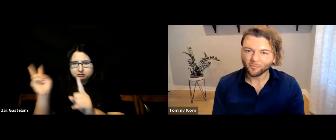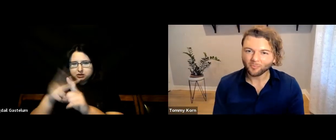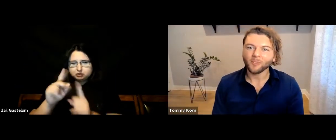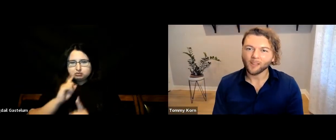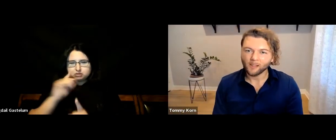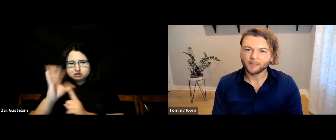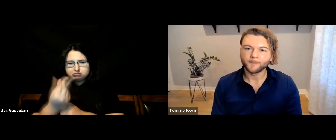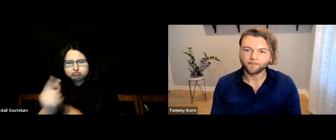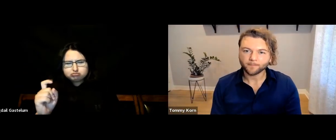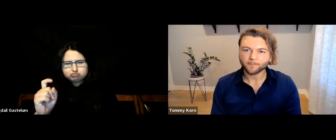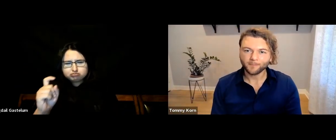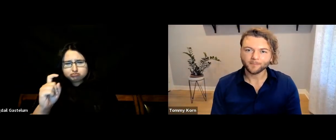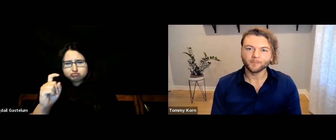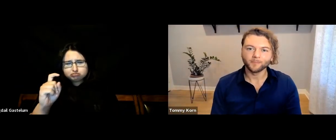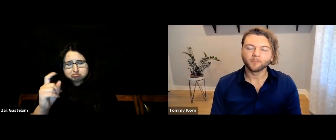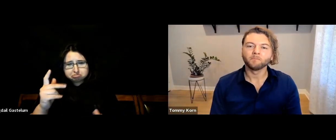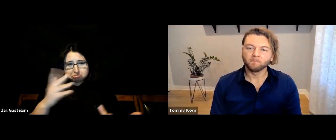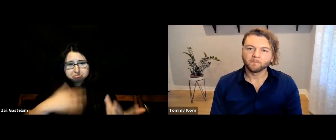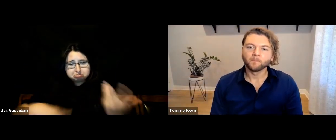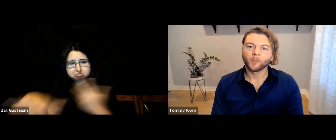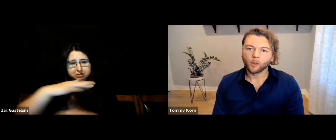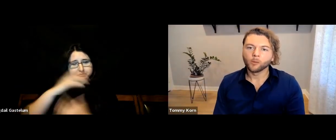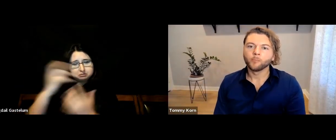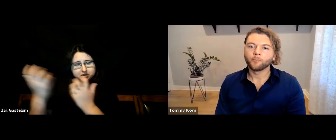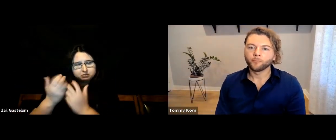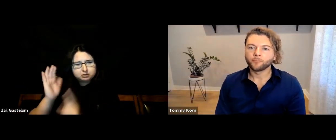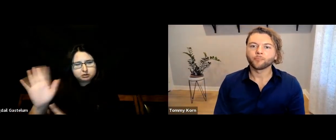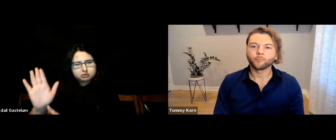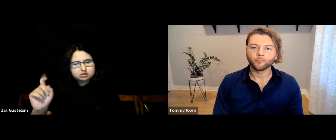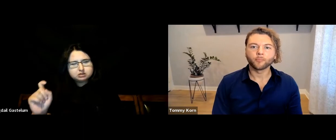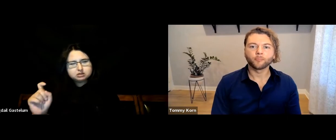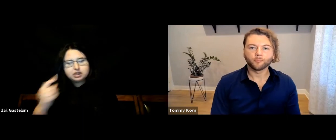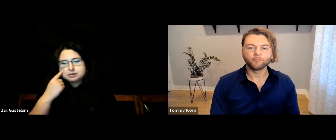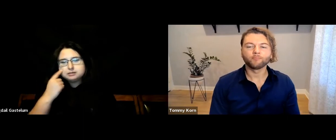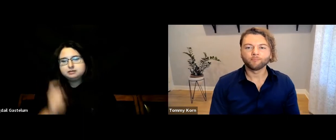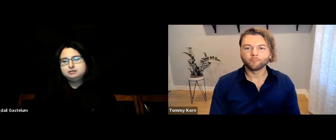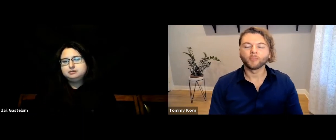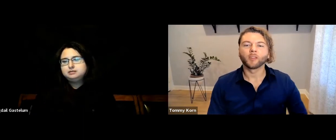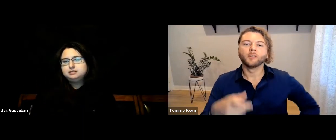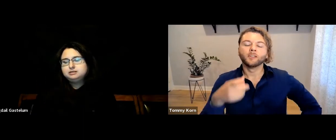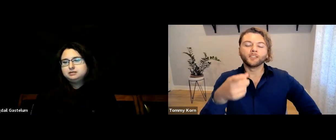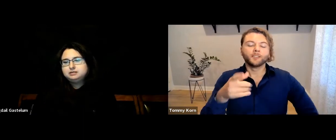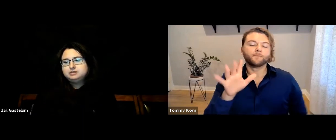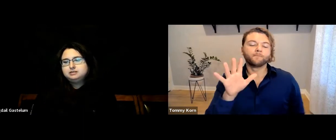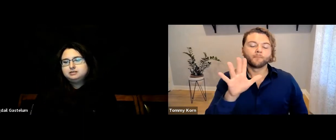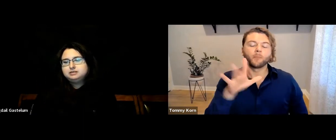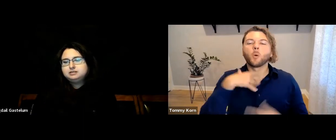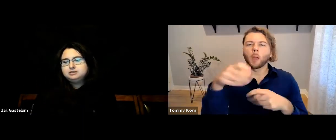Do you think it relates well to Deaf culture and the Deaf community? [Tommy] Hm, okay.